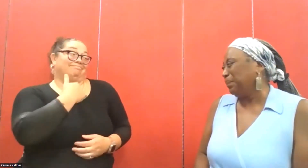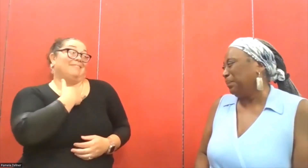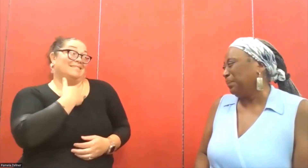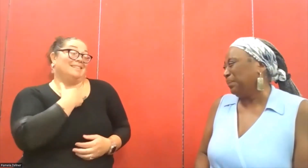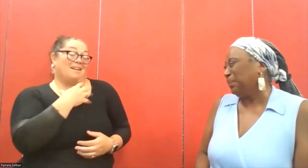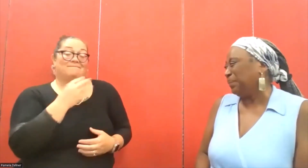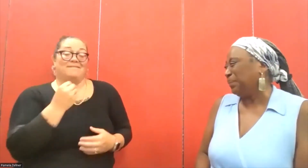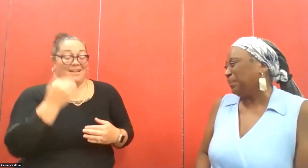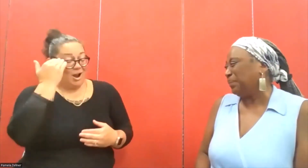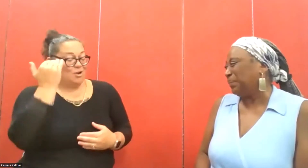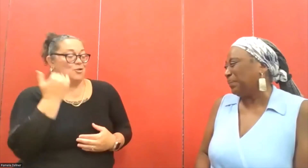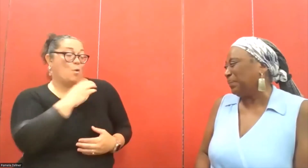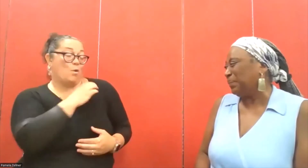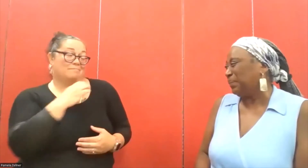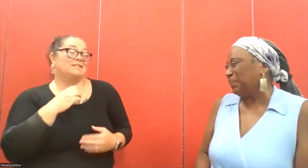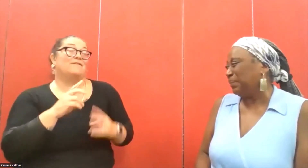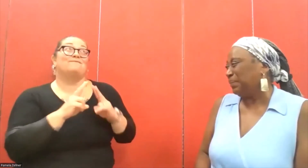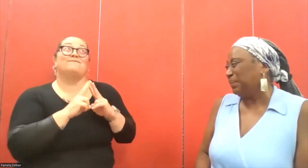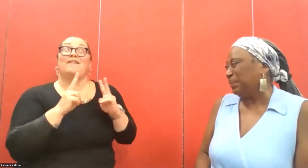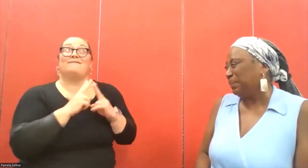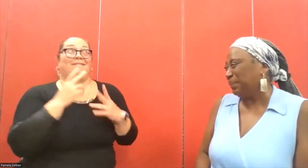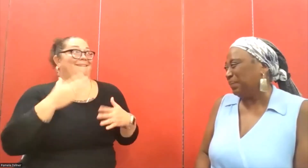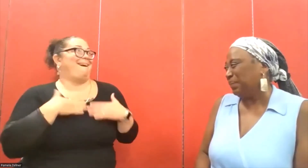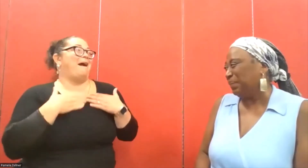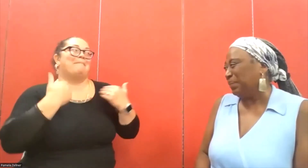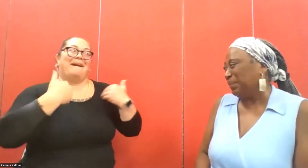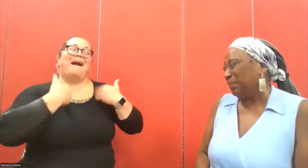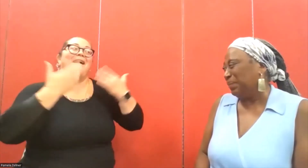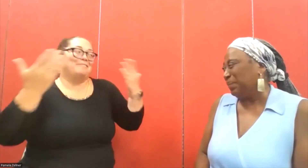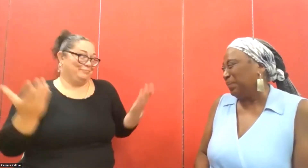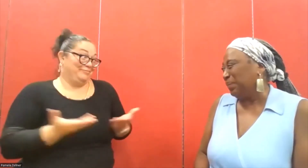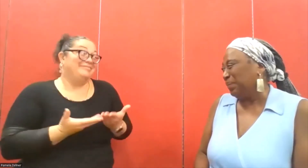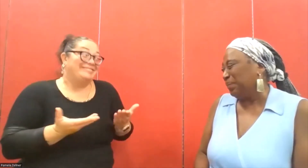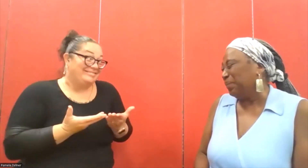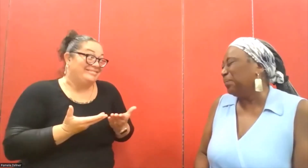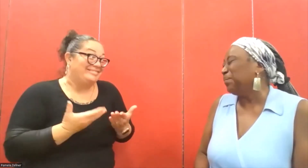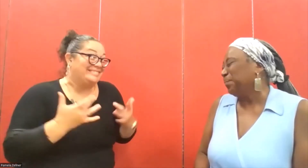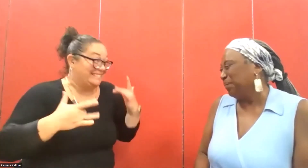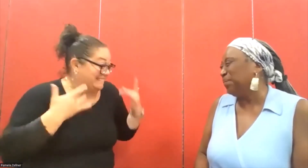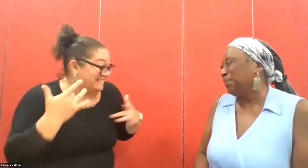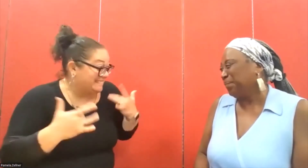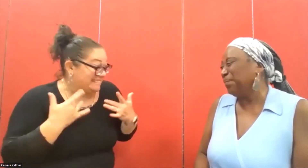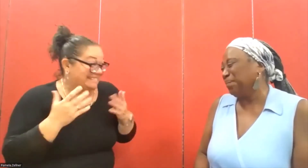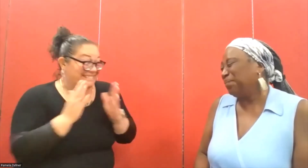work temporarily with them. I know the commission is very excited and very happy to have you here.